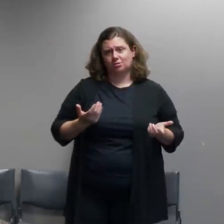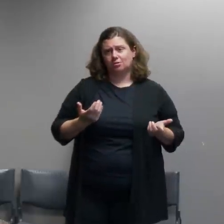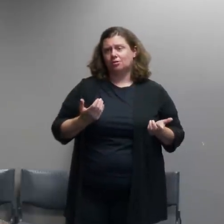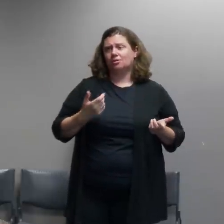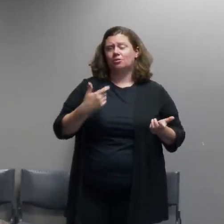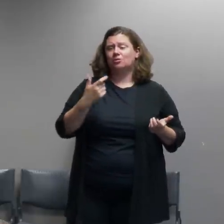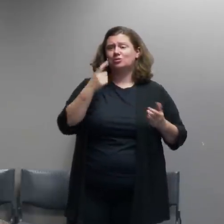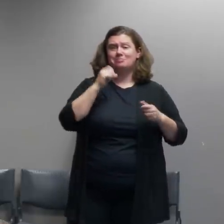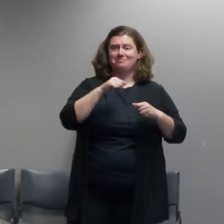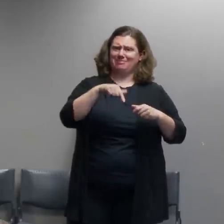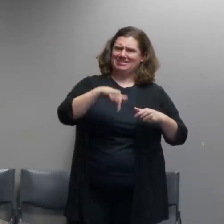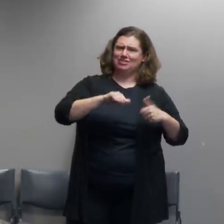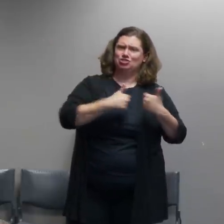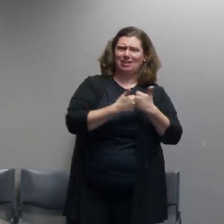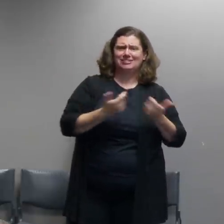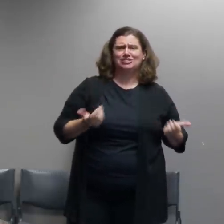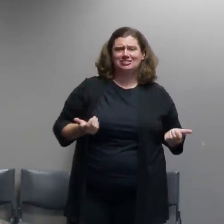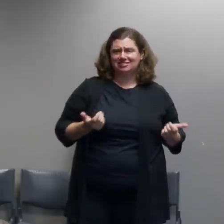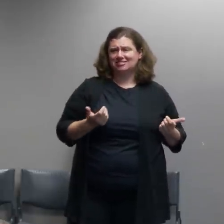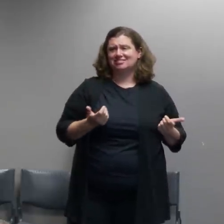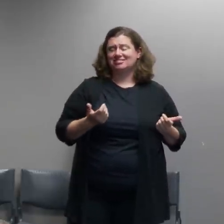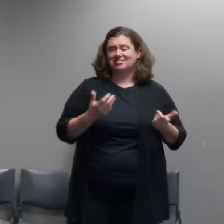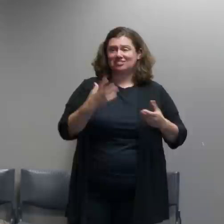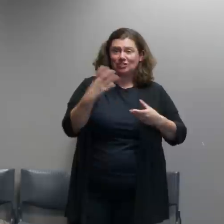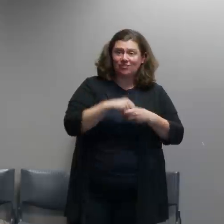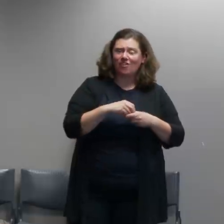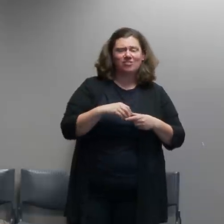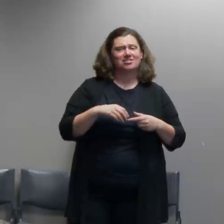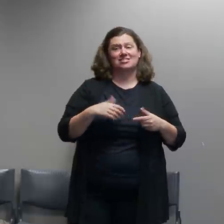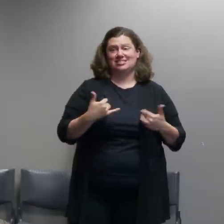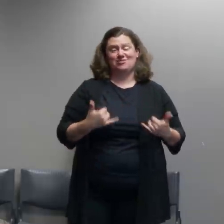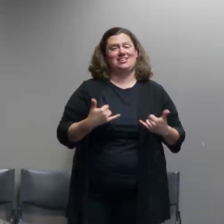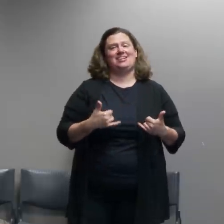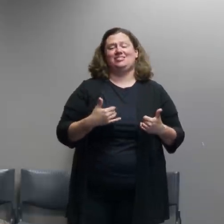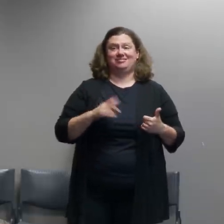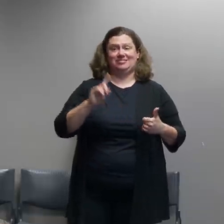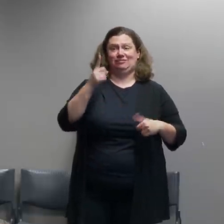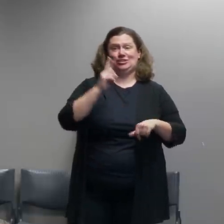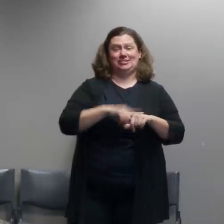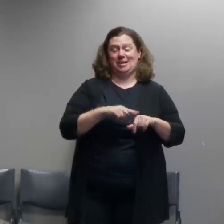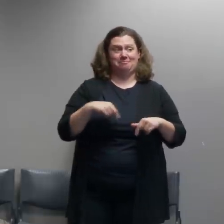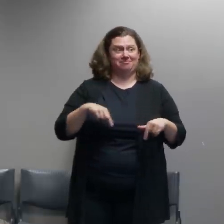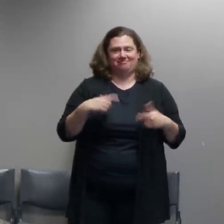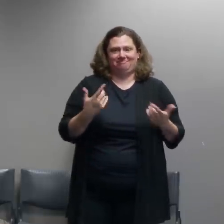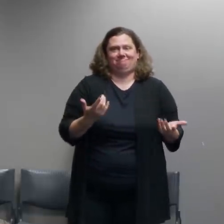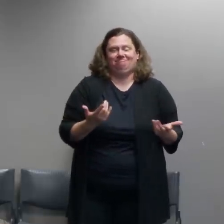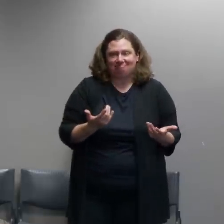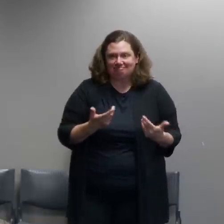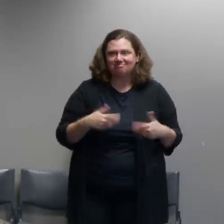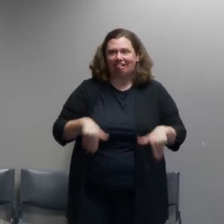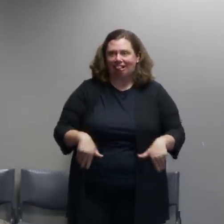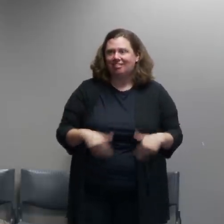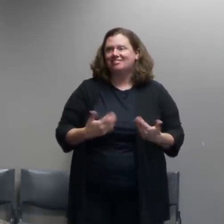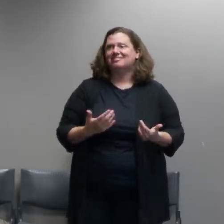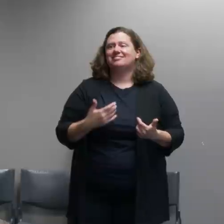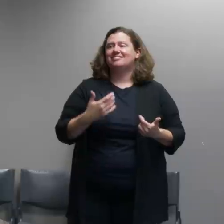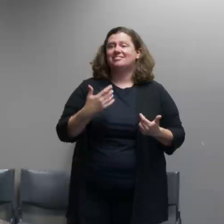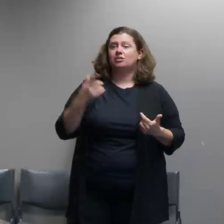that i've never seen before and so you know i guess my ask is not just of elected officials it's really of all of our community